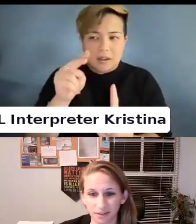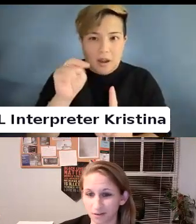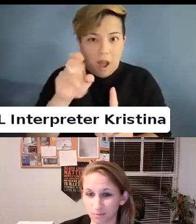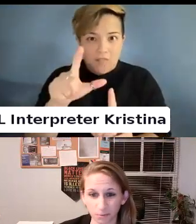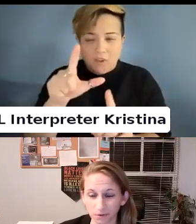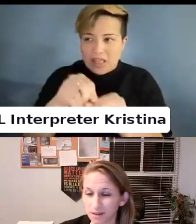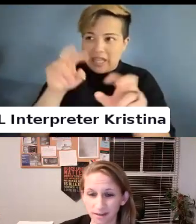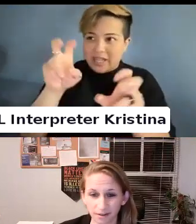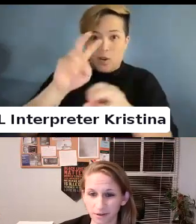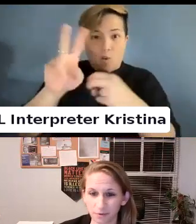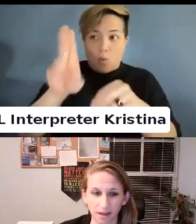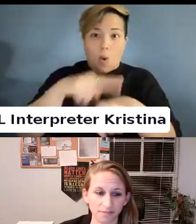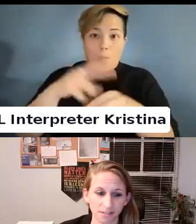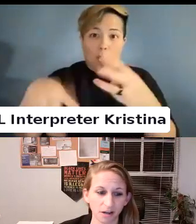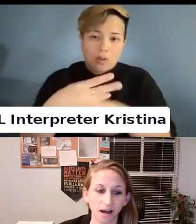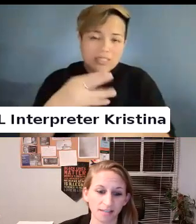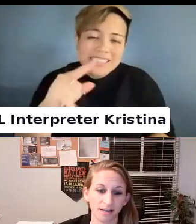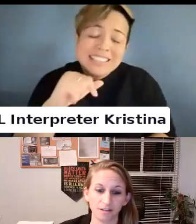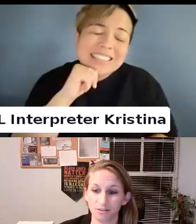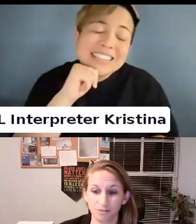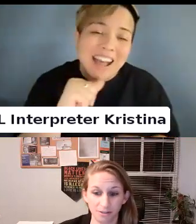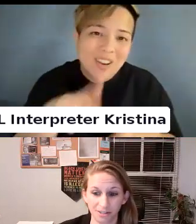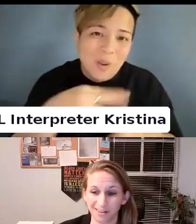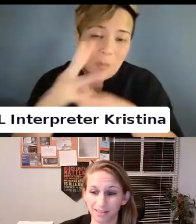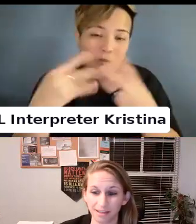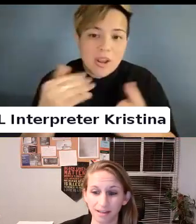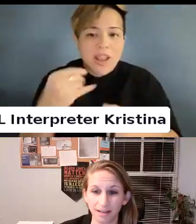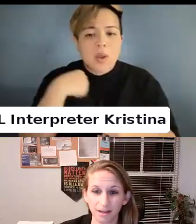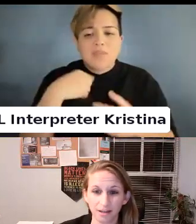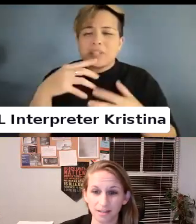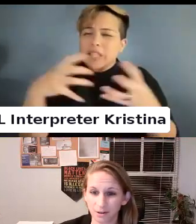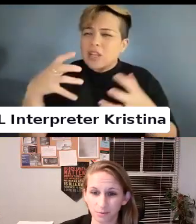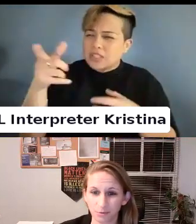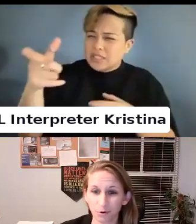We are fighting for our lives to have sex discrimination.